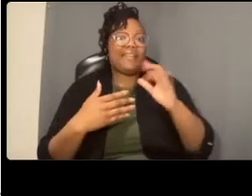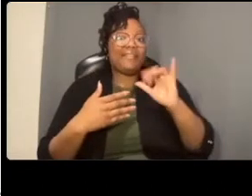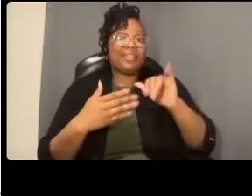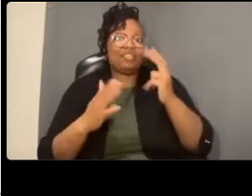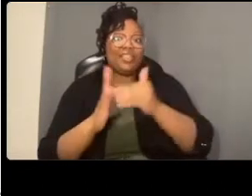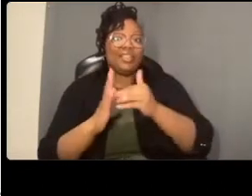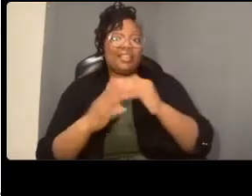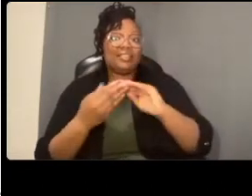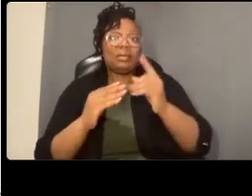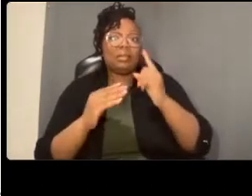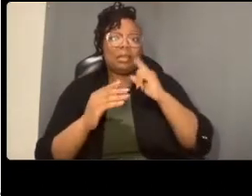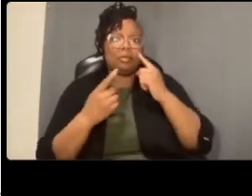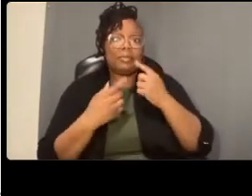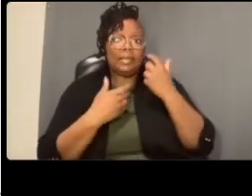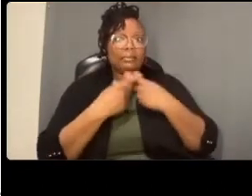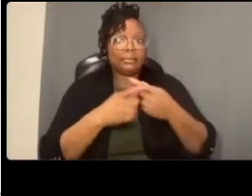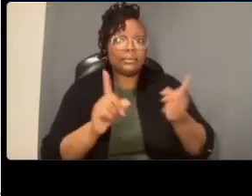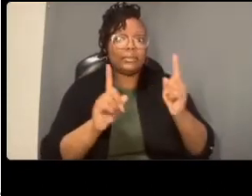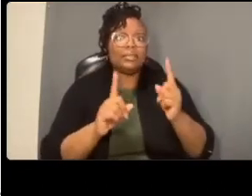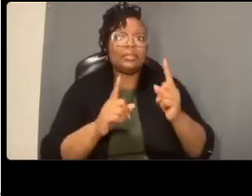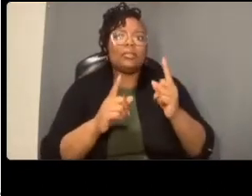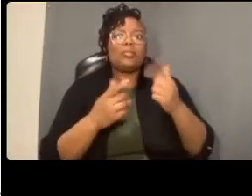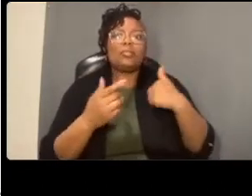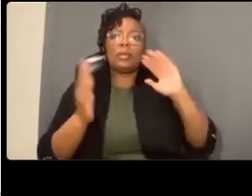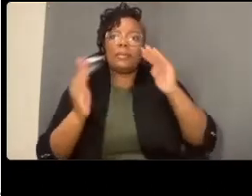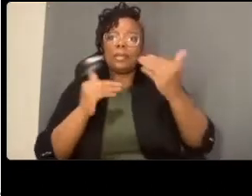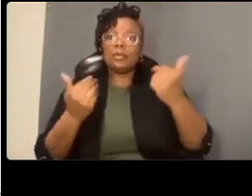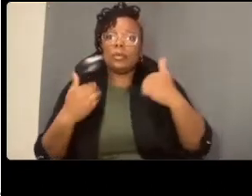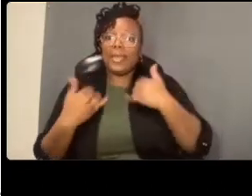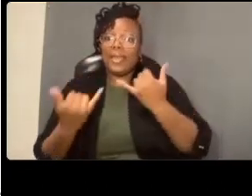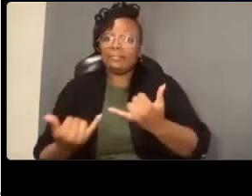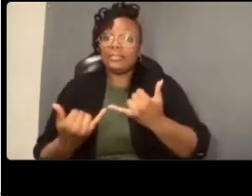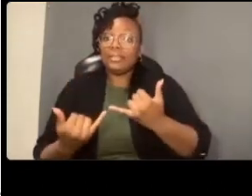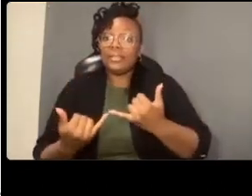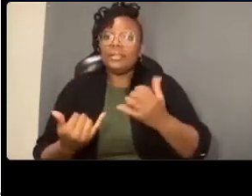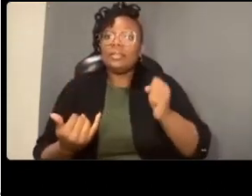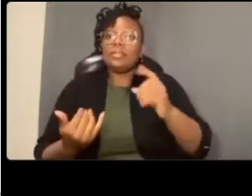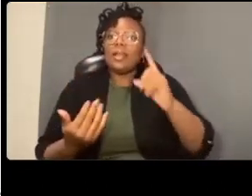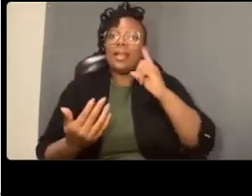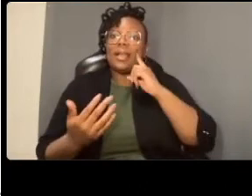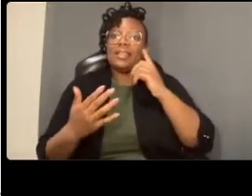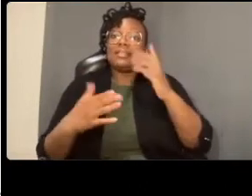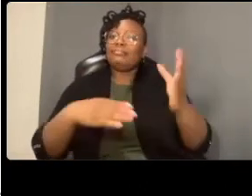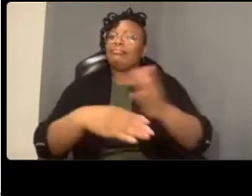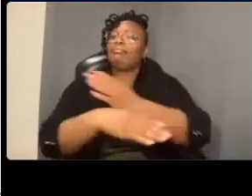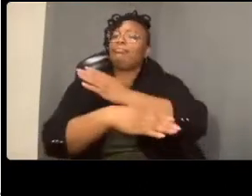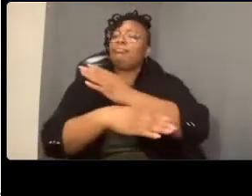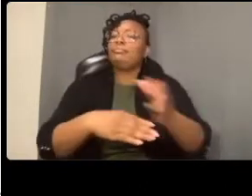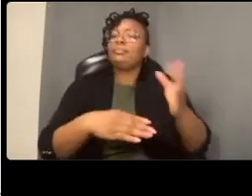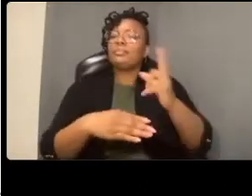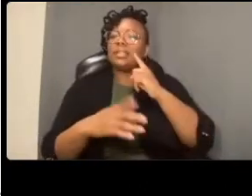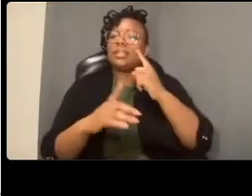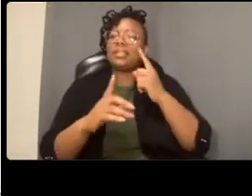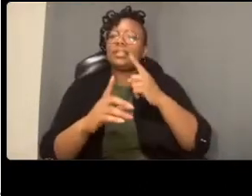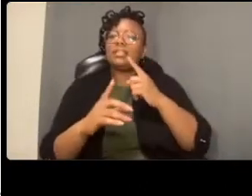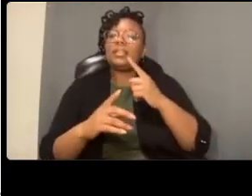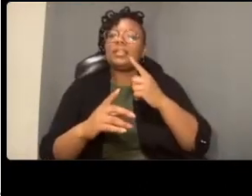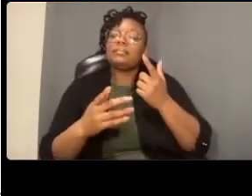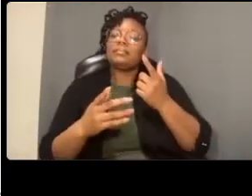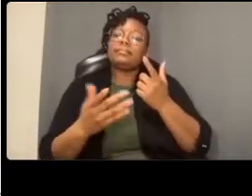this is like a goldilocks question it's like you know too hot too cold we had we've had projects where people say well that's far too many cycles we don't want that it's far too few projects